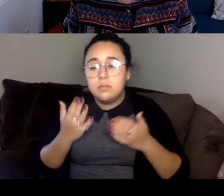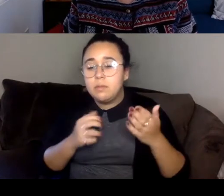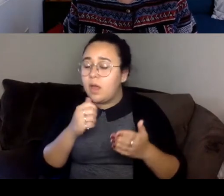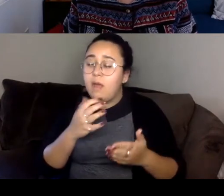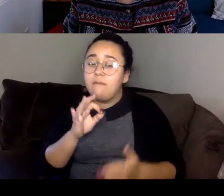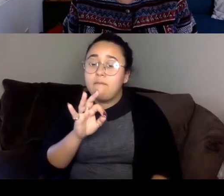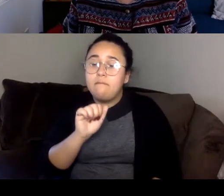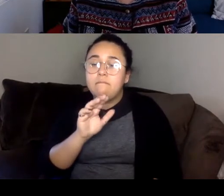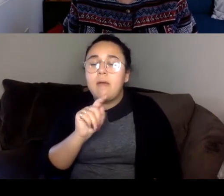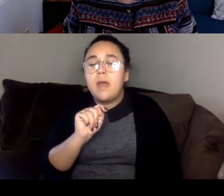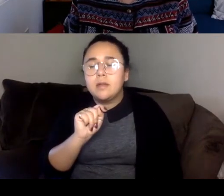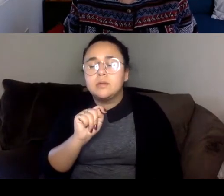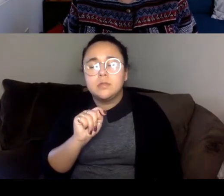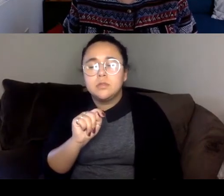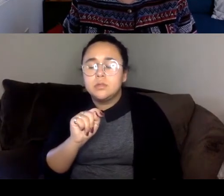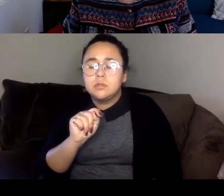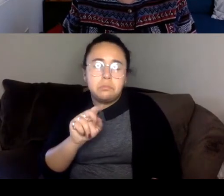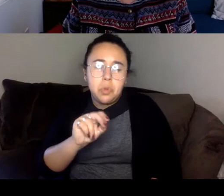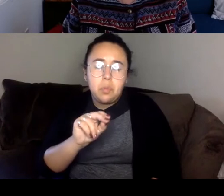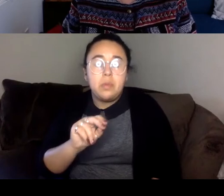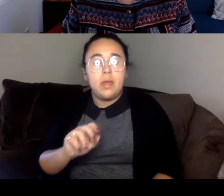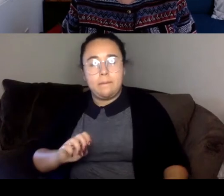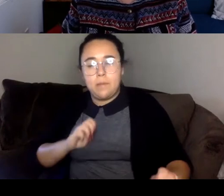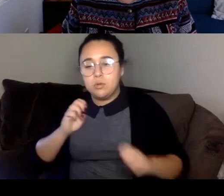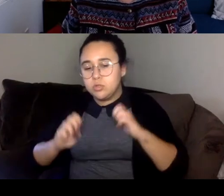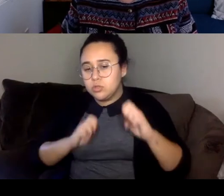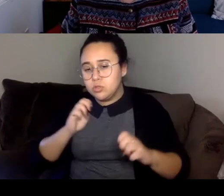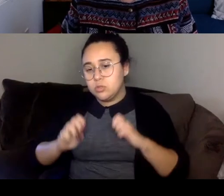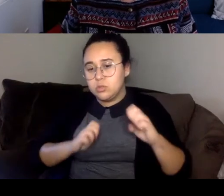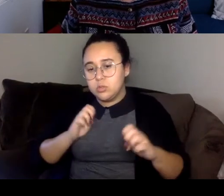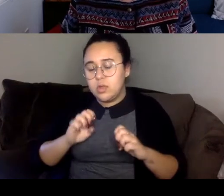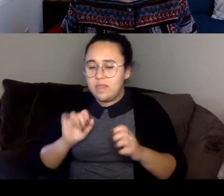but always an emotional sense I was always drawing from the emotional truth.